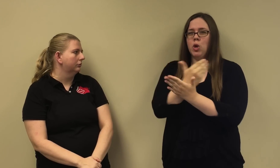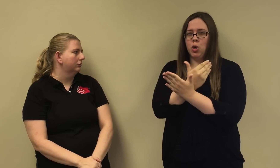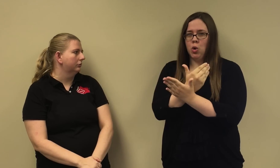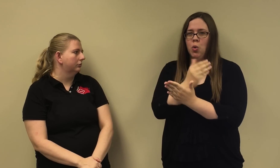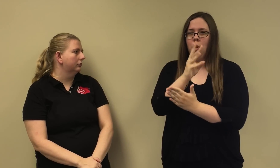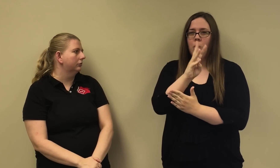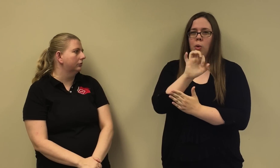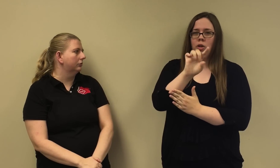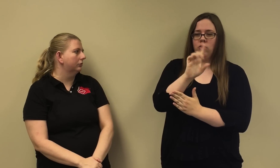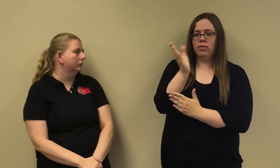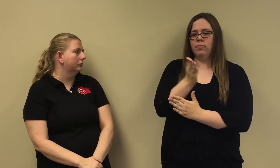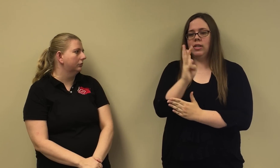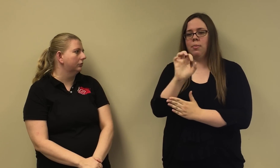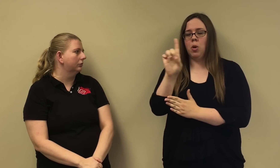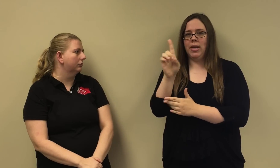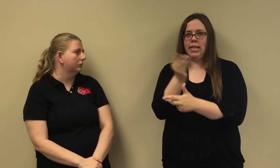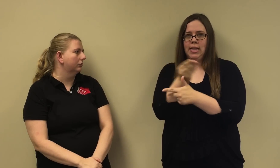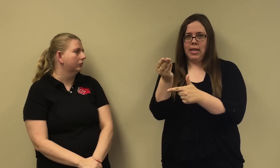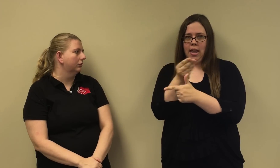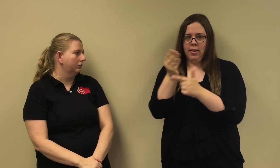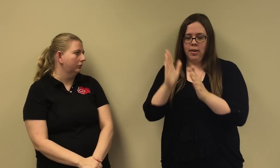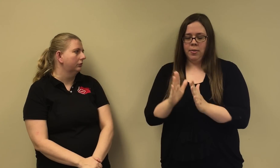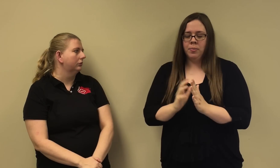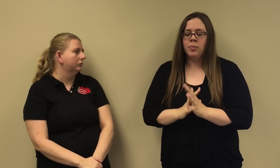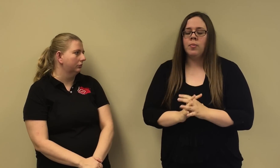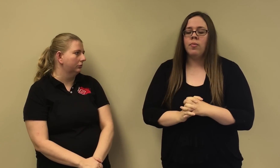Pam Conine is the new WisRID/WAD Liasion.